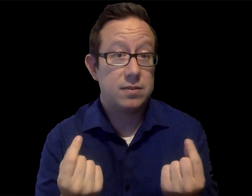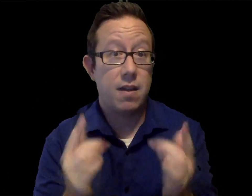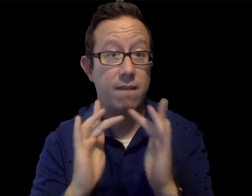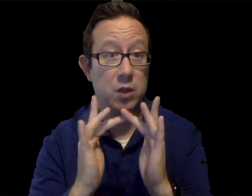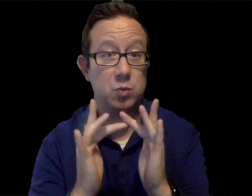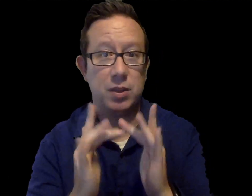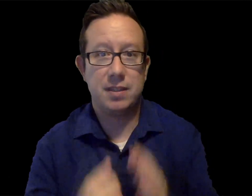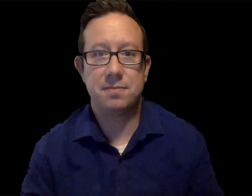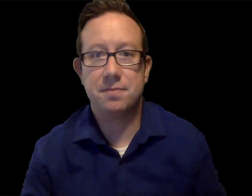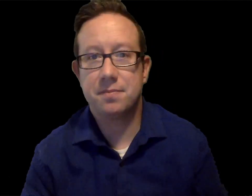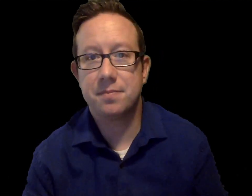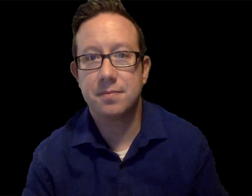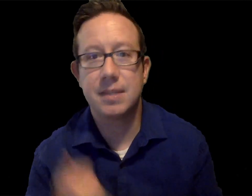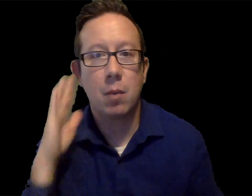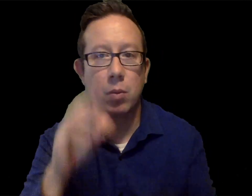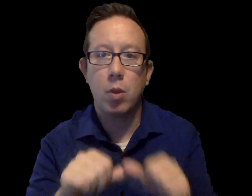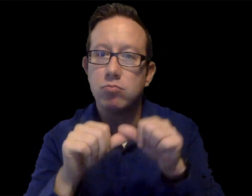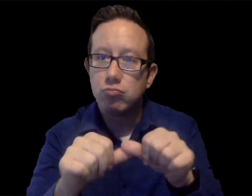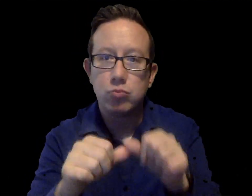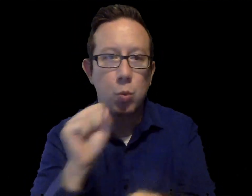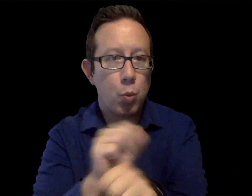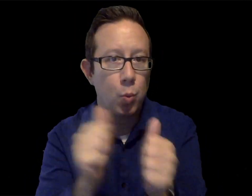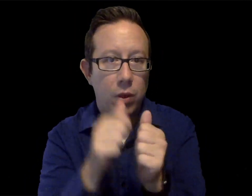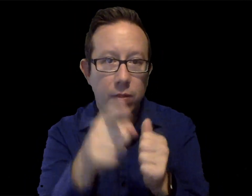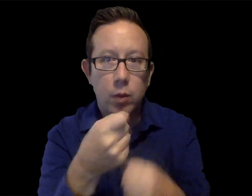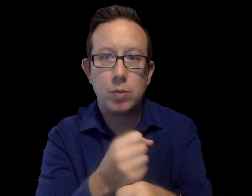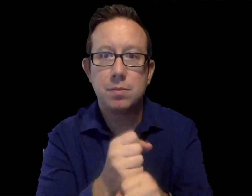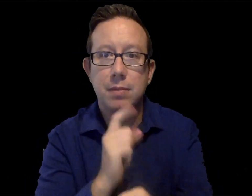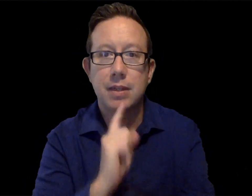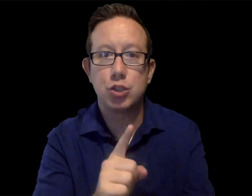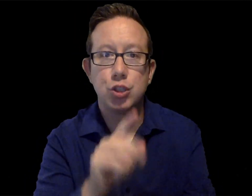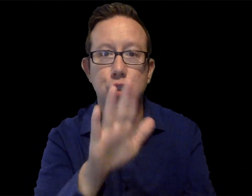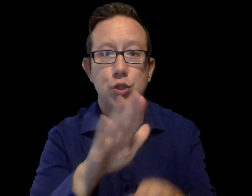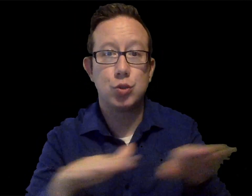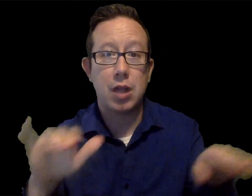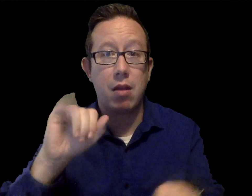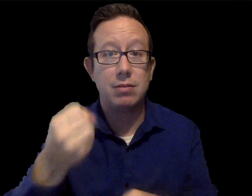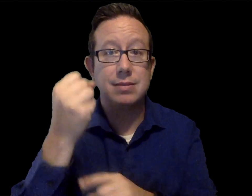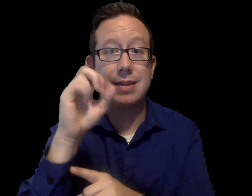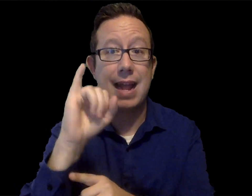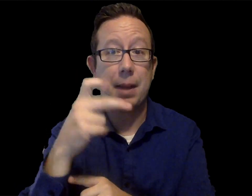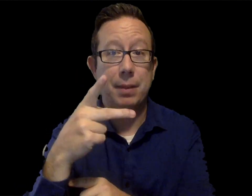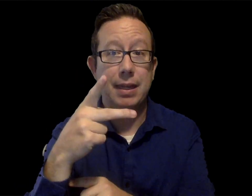We are proud of what we have accomplished in the virtual realm thus far. We will continue to work